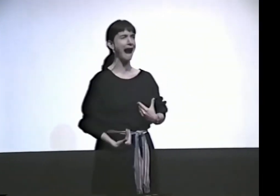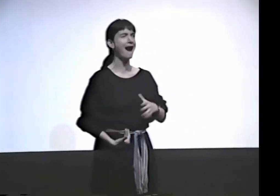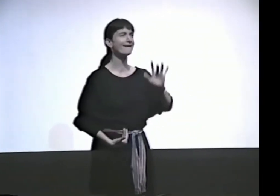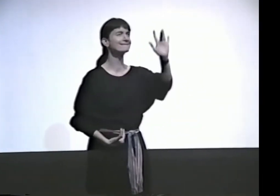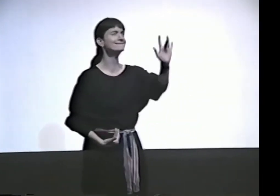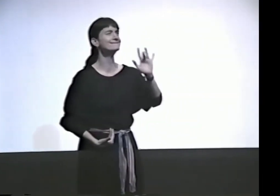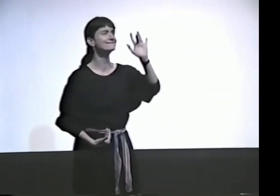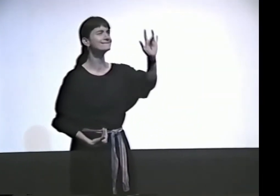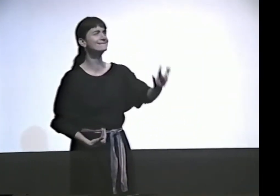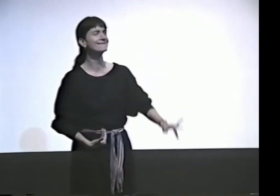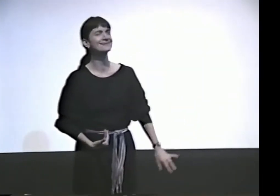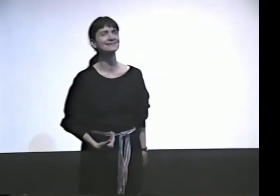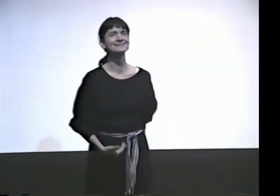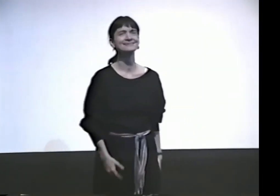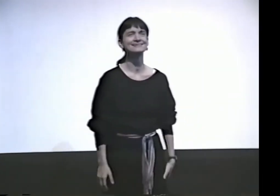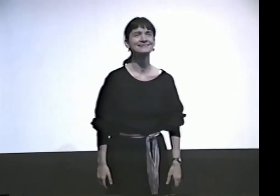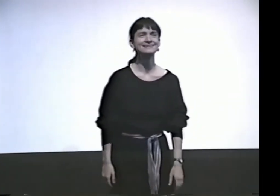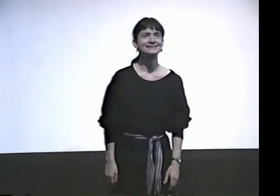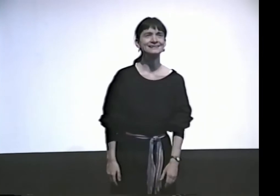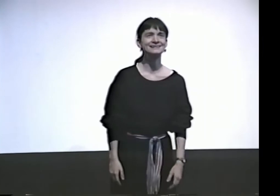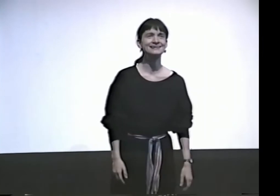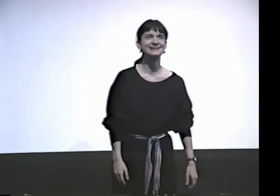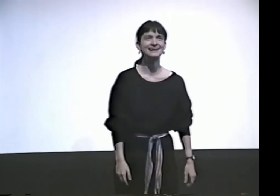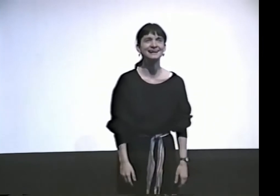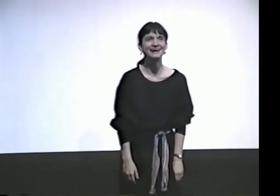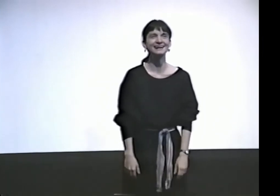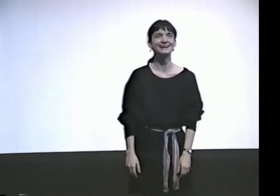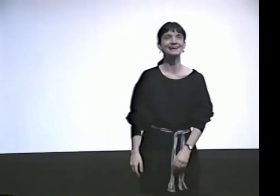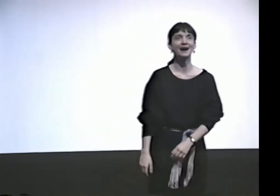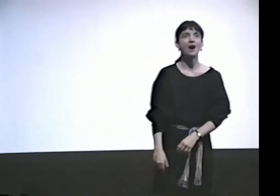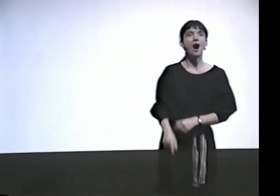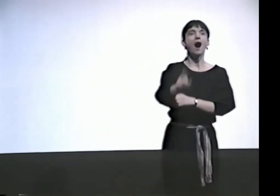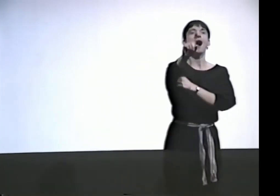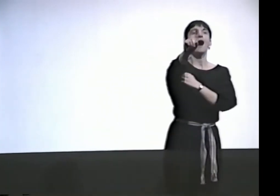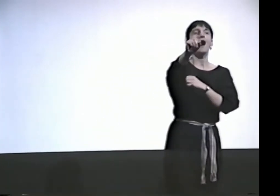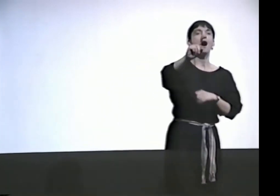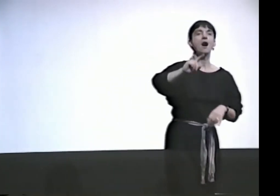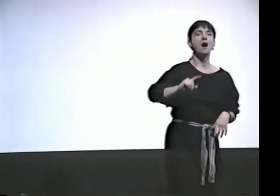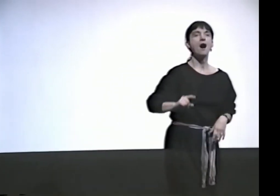YOU SEEM REALLY TORN, SPLIT IN THE MIDDLE. SORRY. FEEL SORRY FOR YOU.